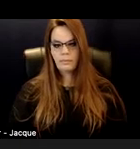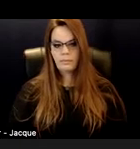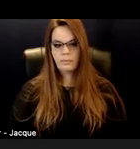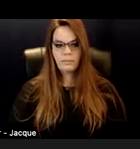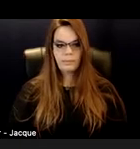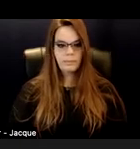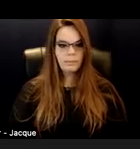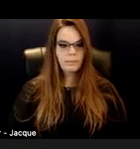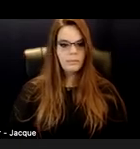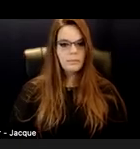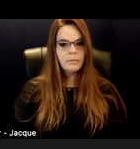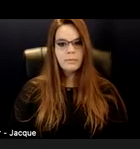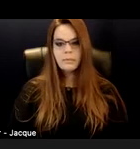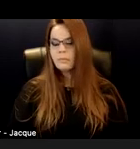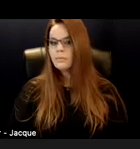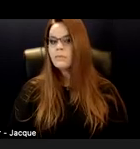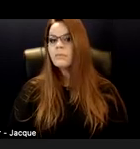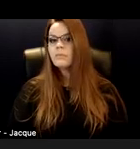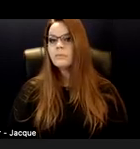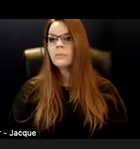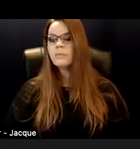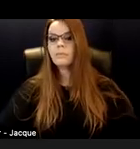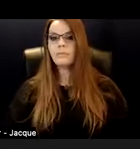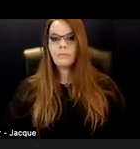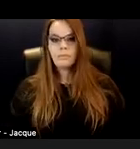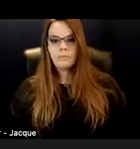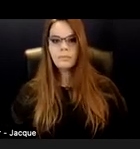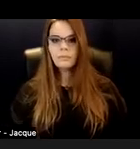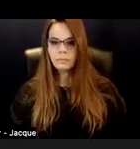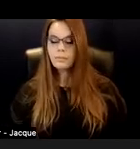But when places have stairs and everything